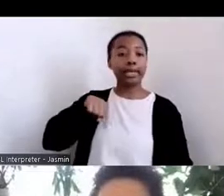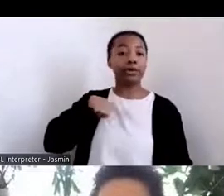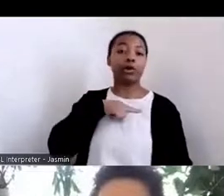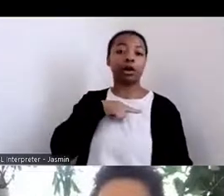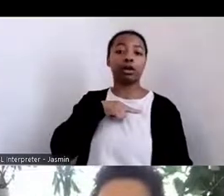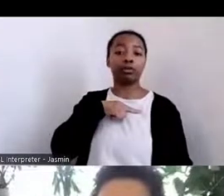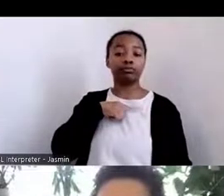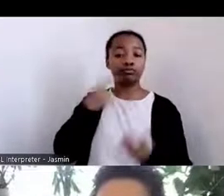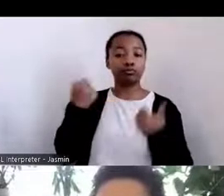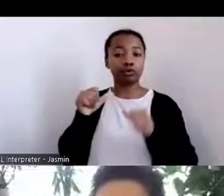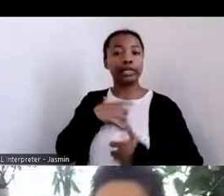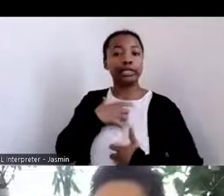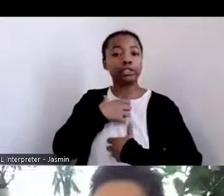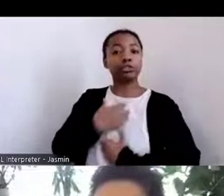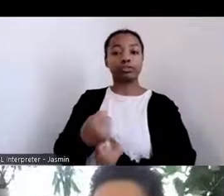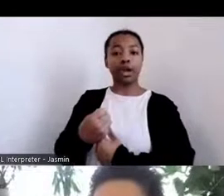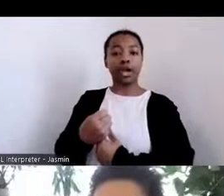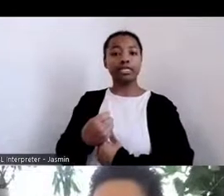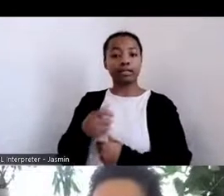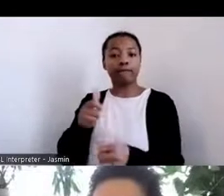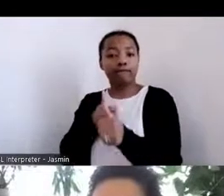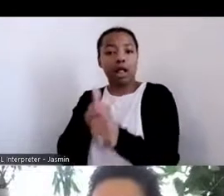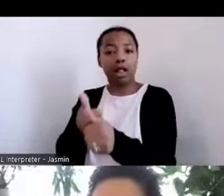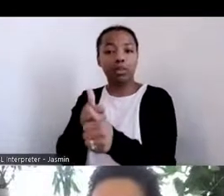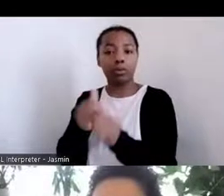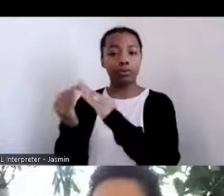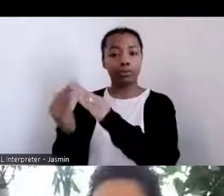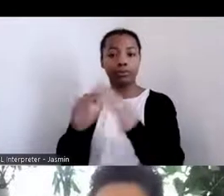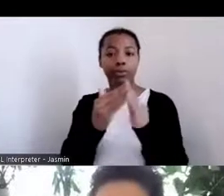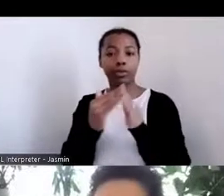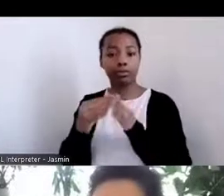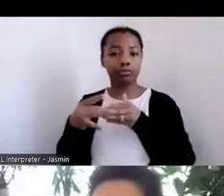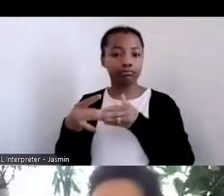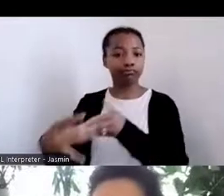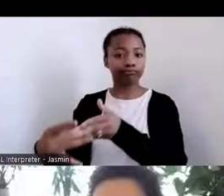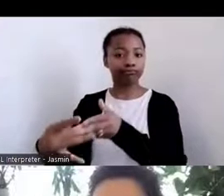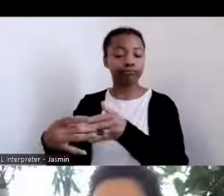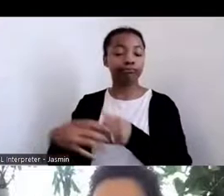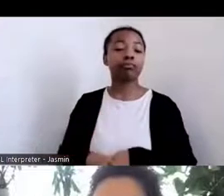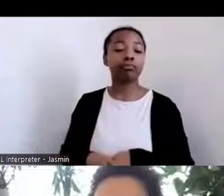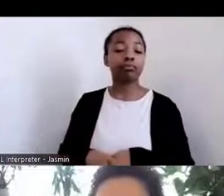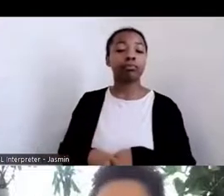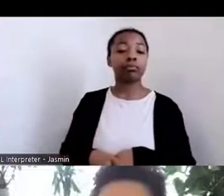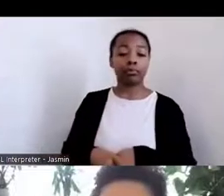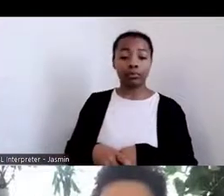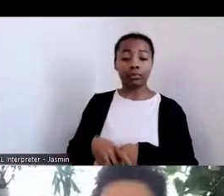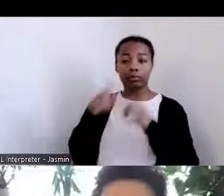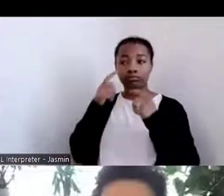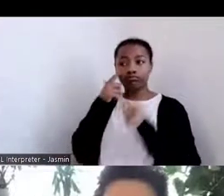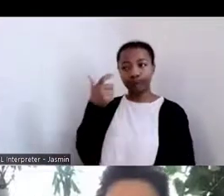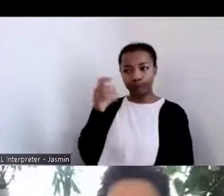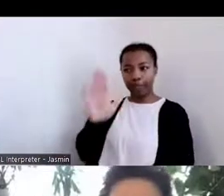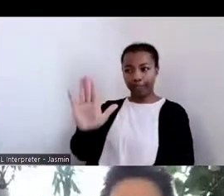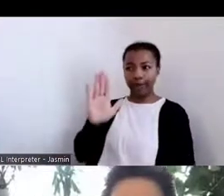the speed of the communities and what their conversations look like, what their concerns look like, and what their